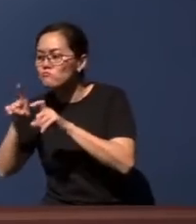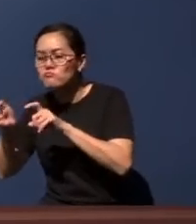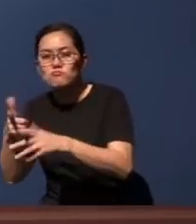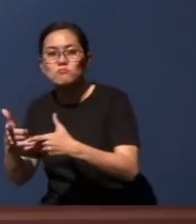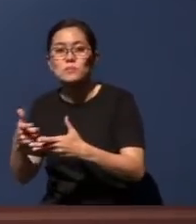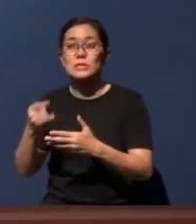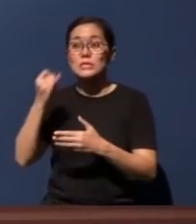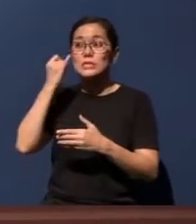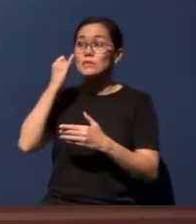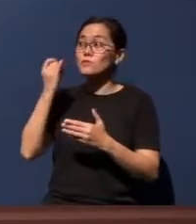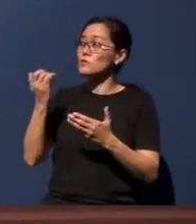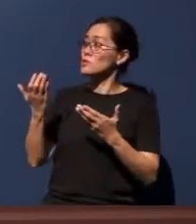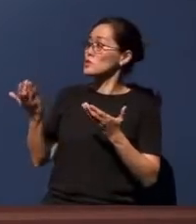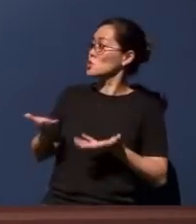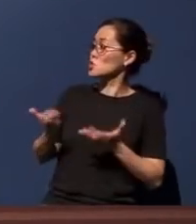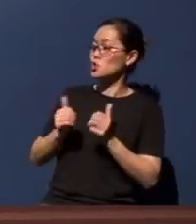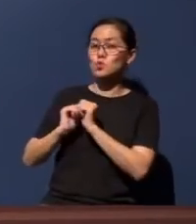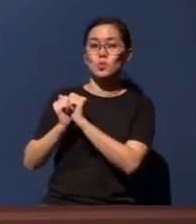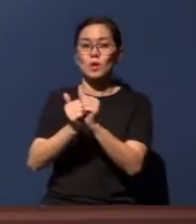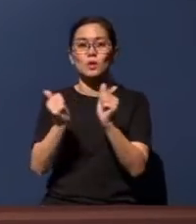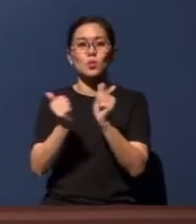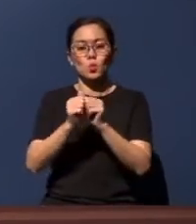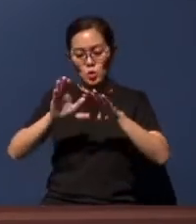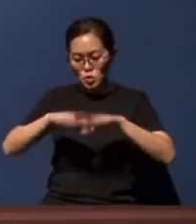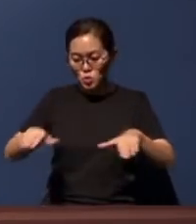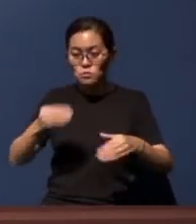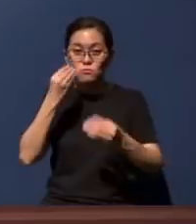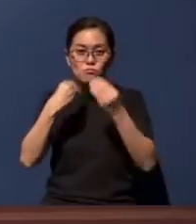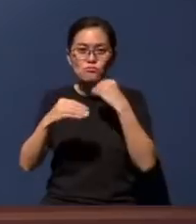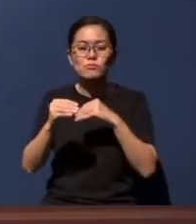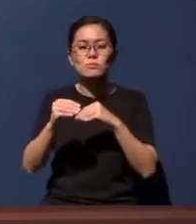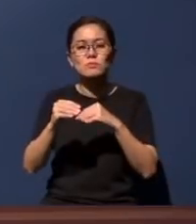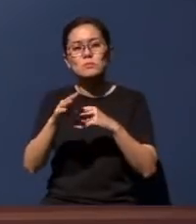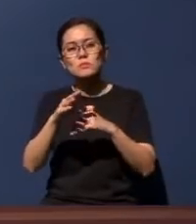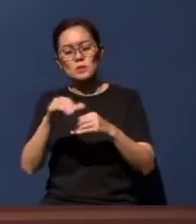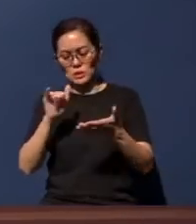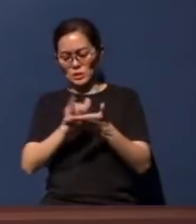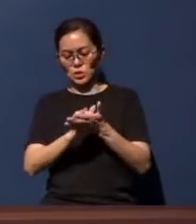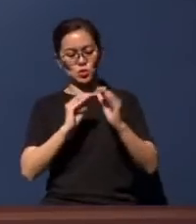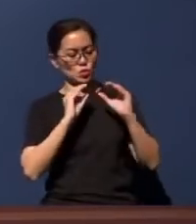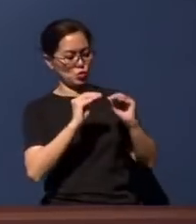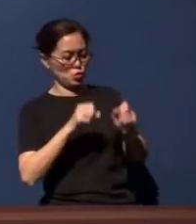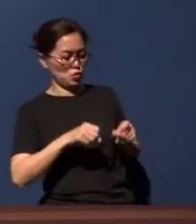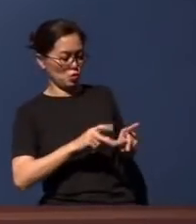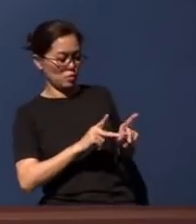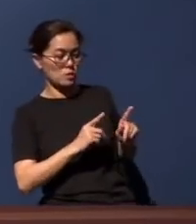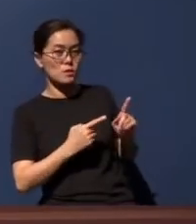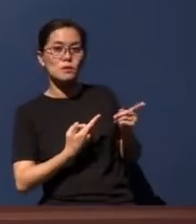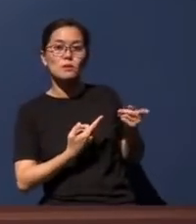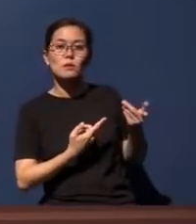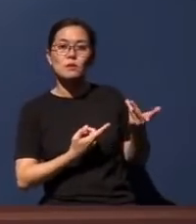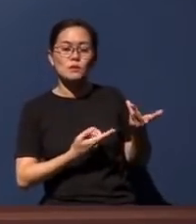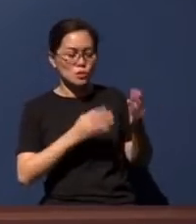together right now with your children, take this as a teaching opportunity, to just teach them what it